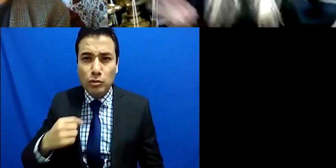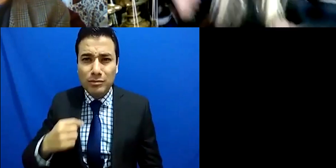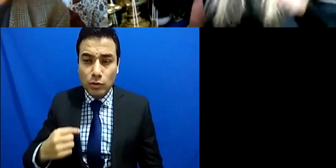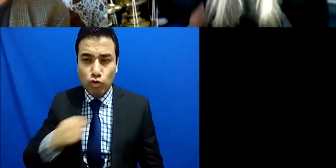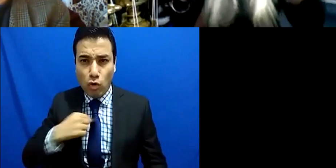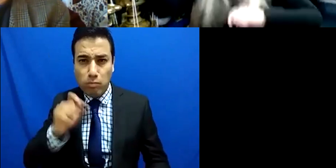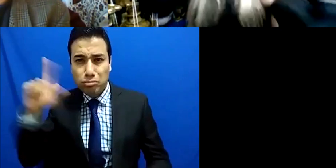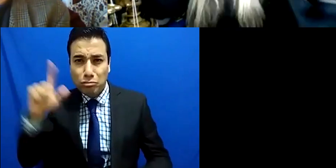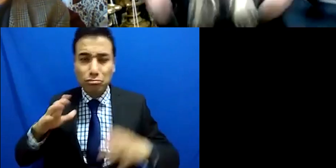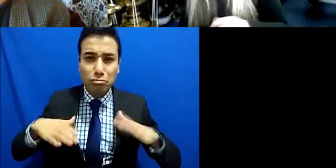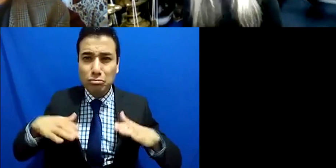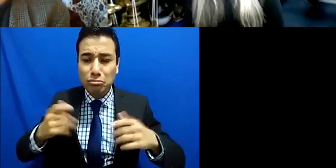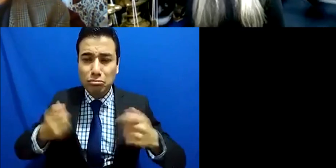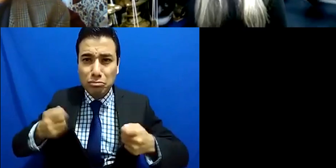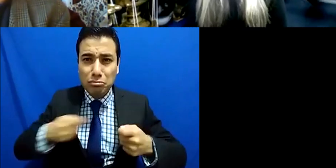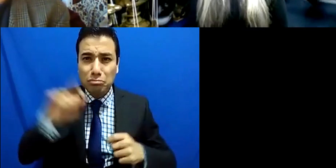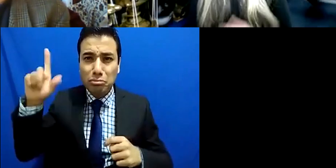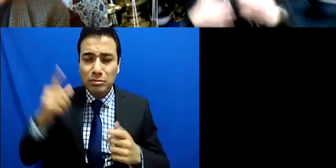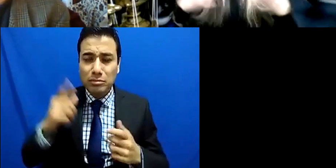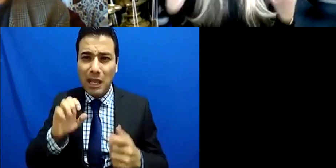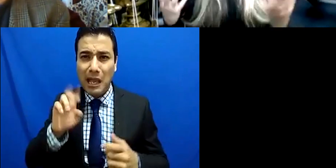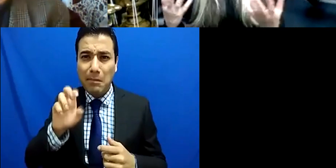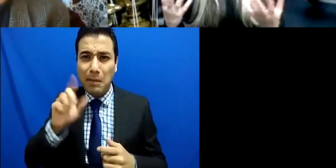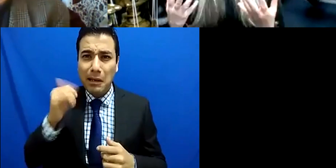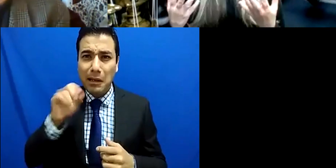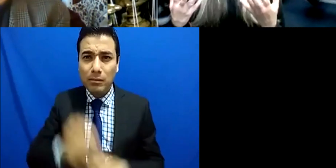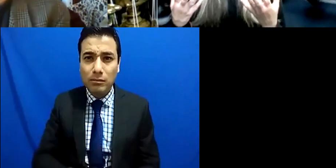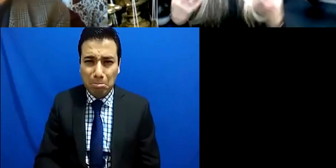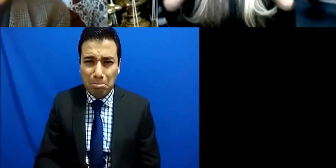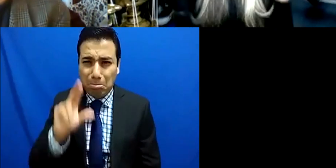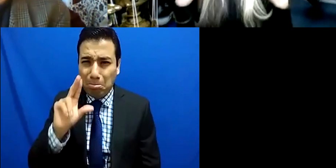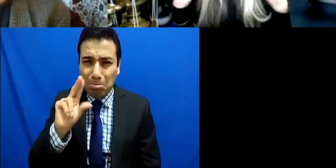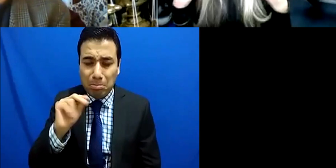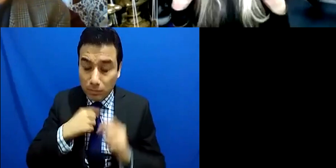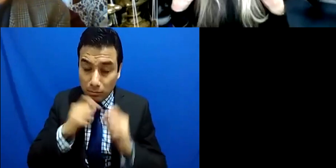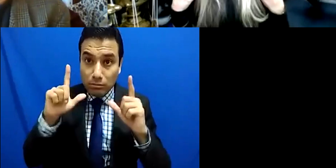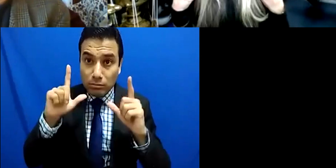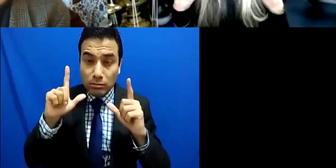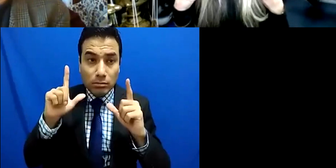alive and you know doing what you do and it's not, it's not putting the tags on and I think that